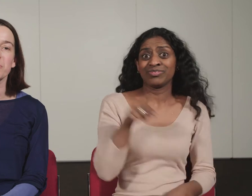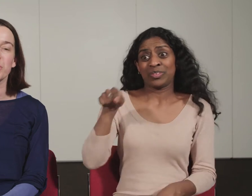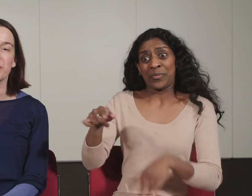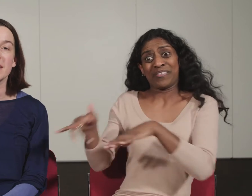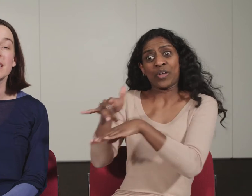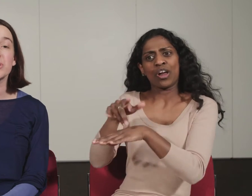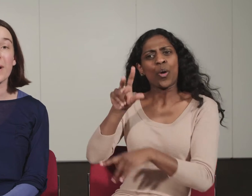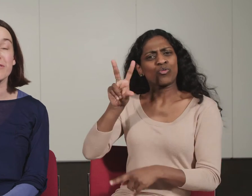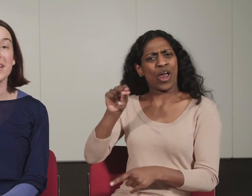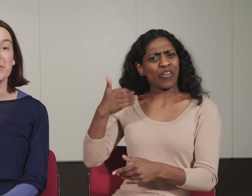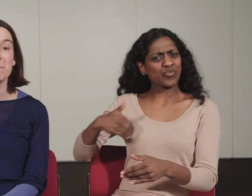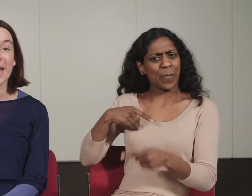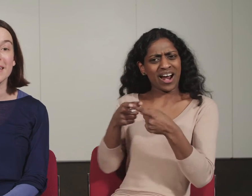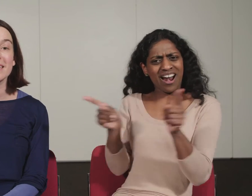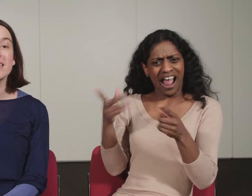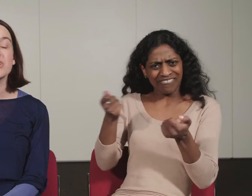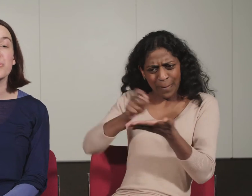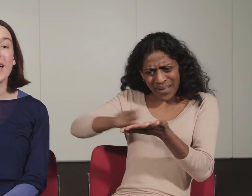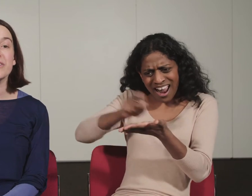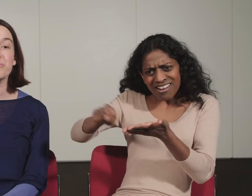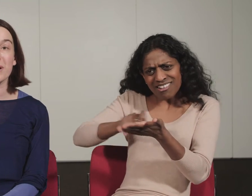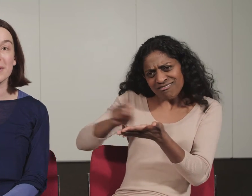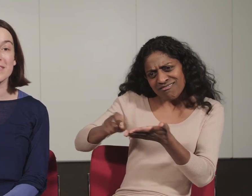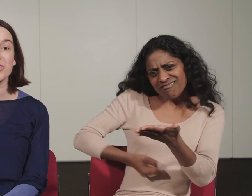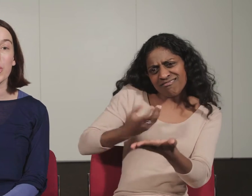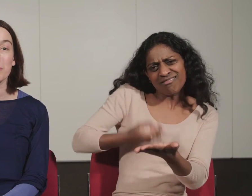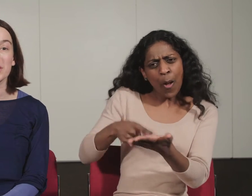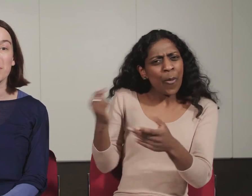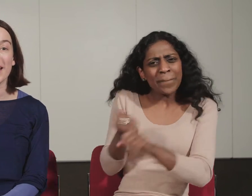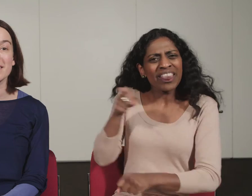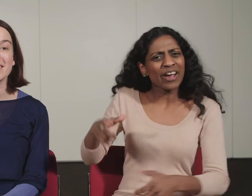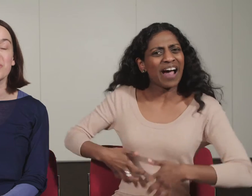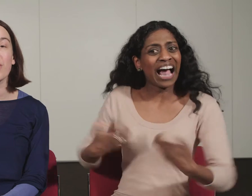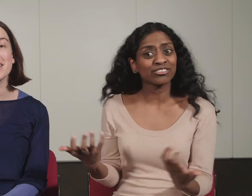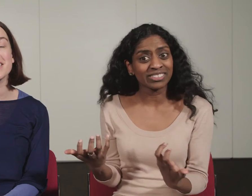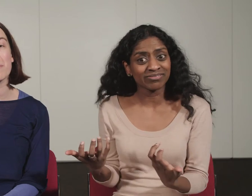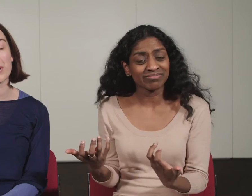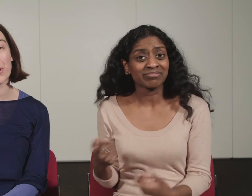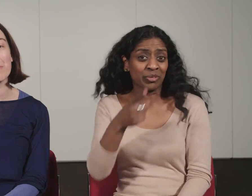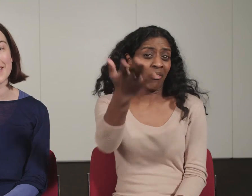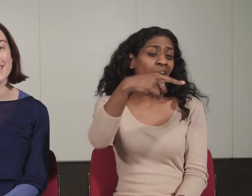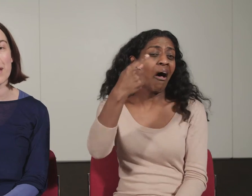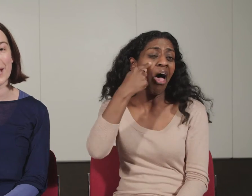movie Twelve Angry Men, twelve women sharpen their pens and write about what makes them